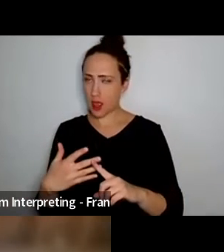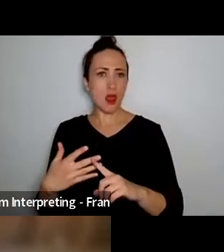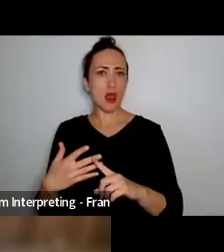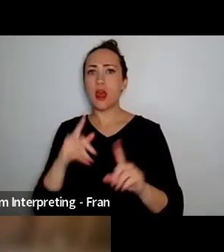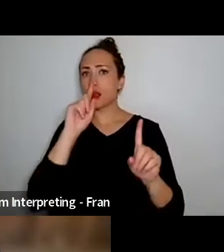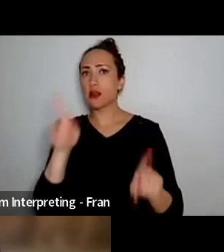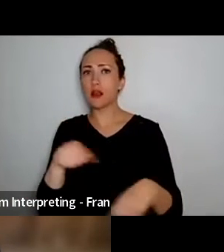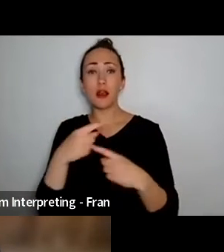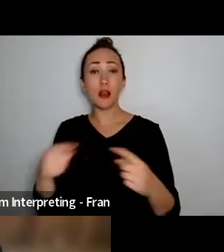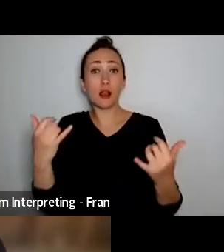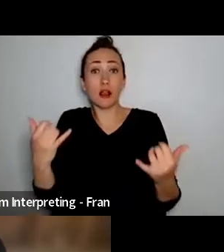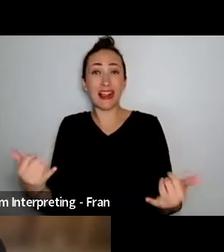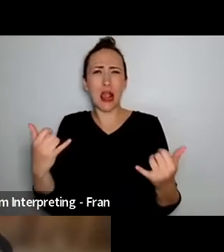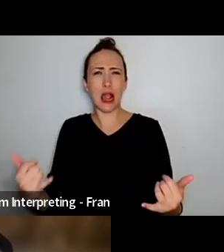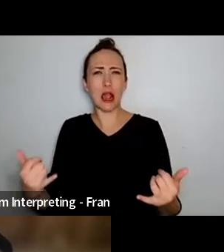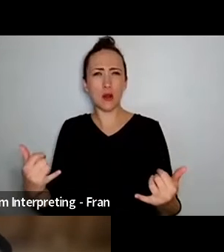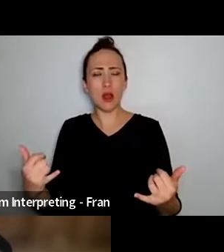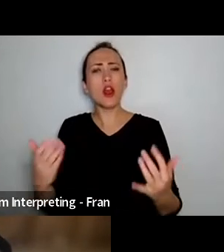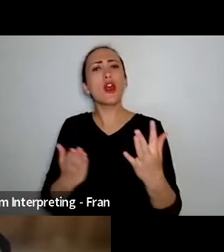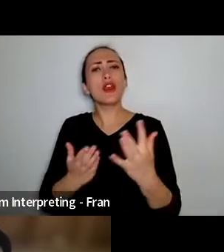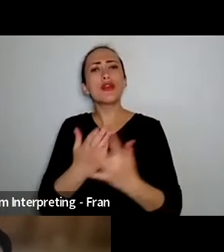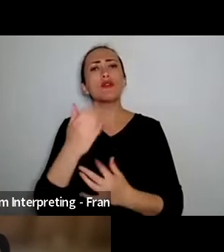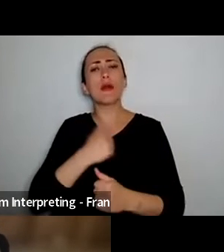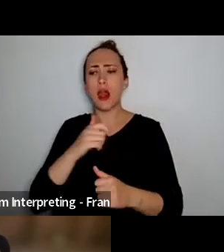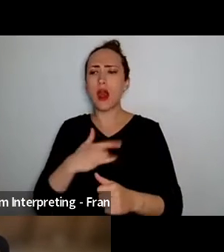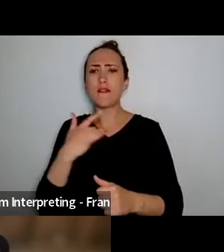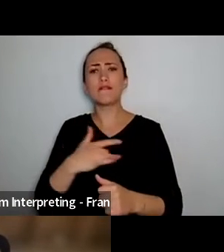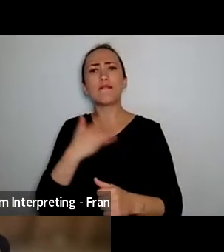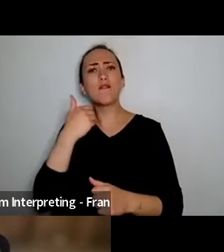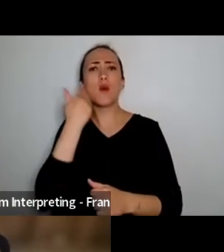choreographed I didn't really know what I was doing I think I was, back then I was